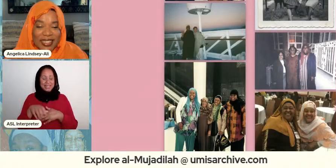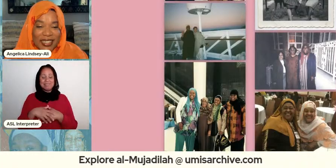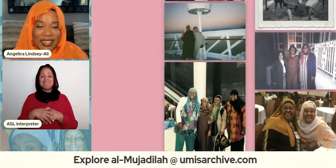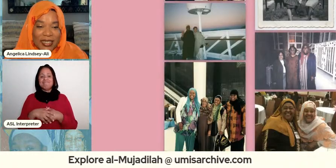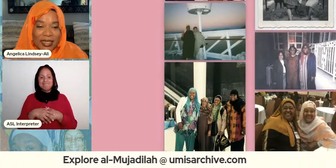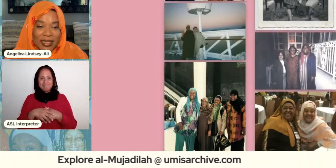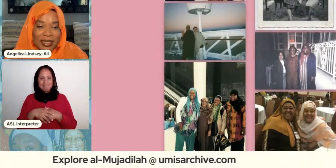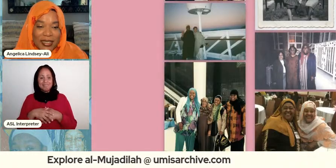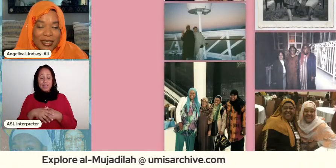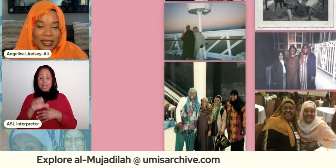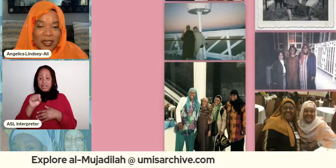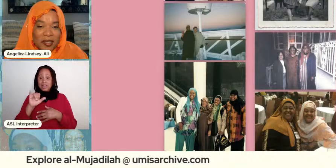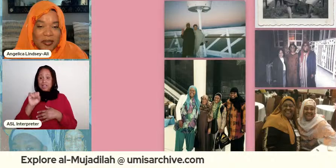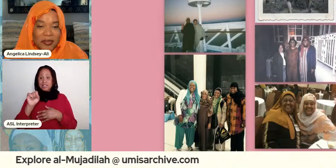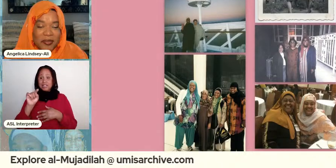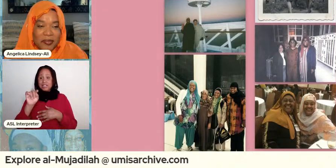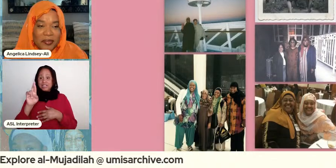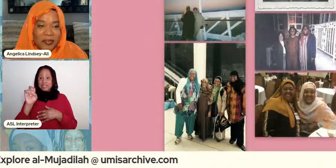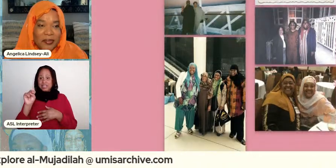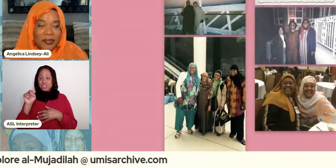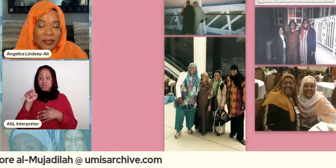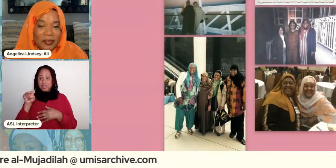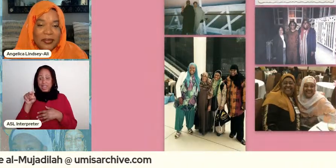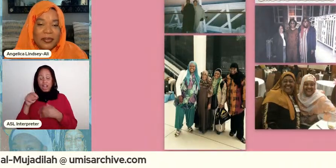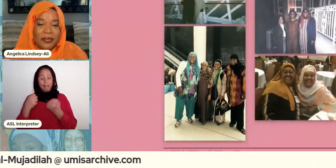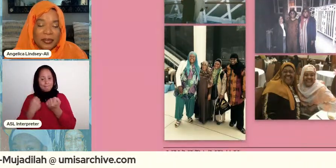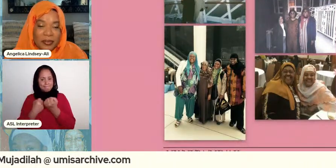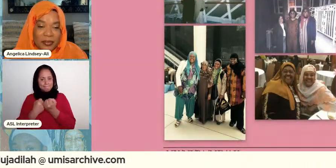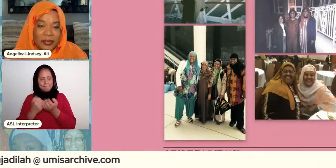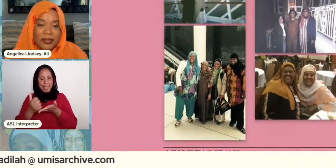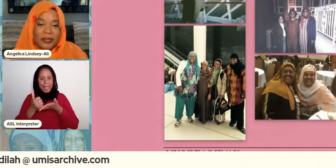when we need help and we're over you know we're hurting it's like that but they're also you know